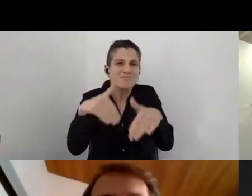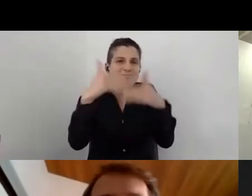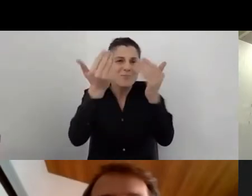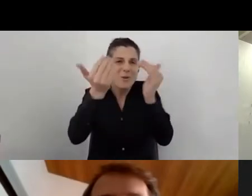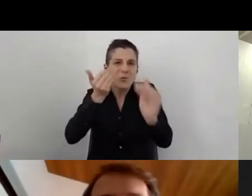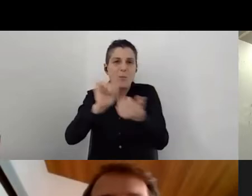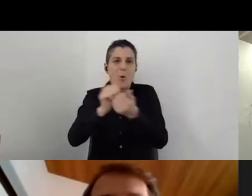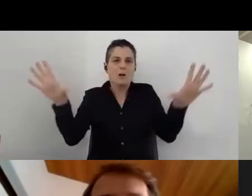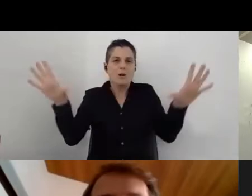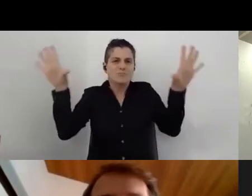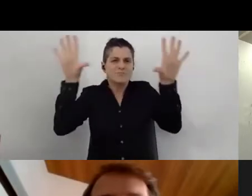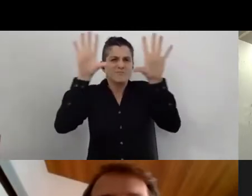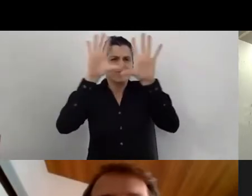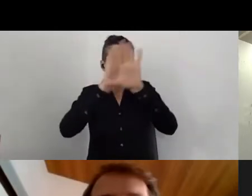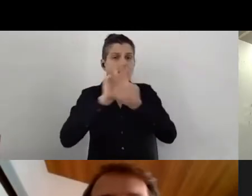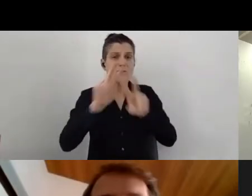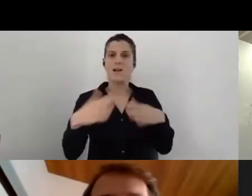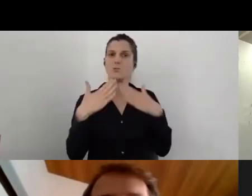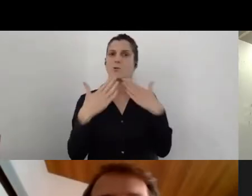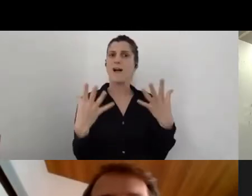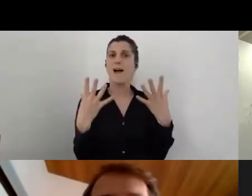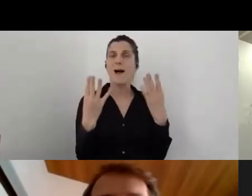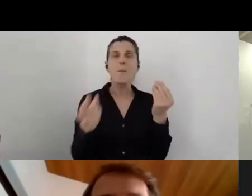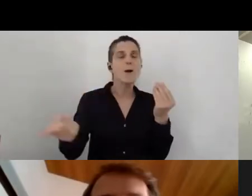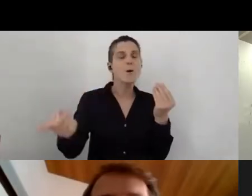So thank you, all of you, for being here.